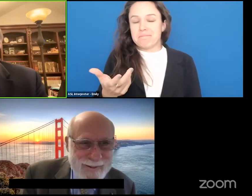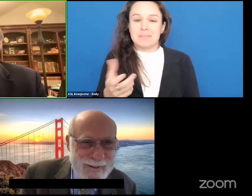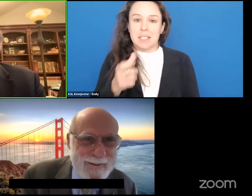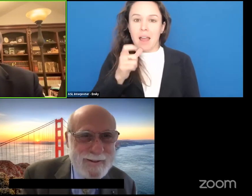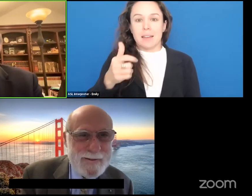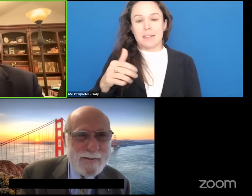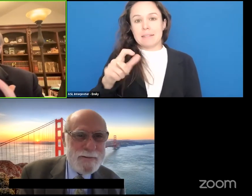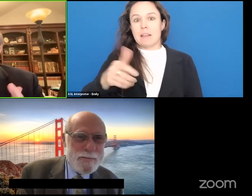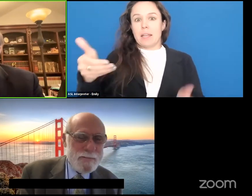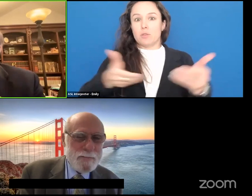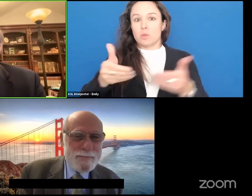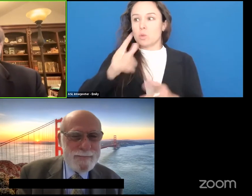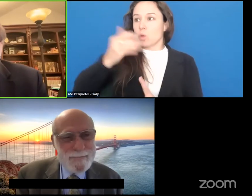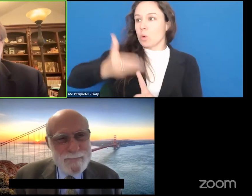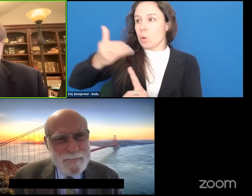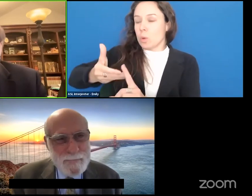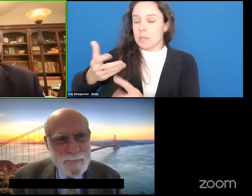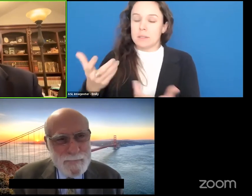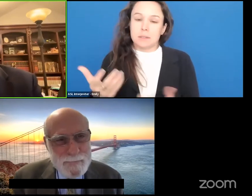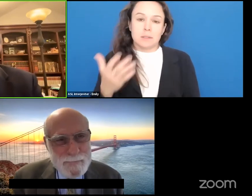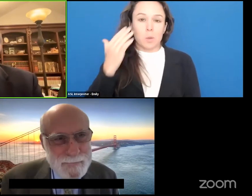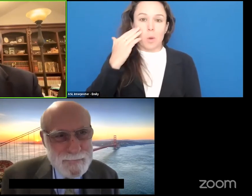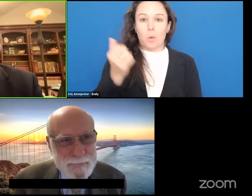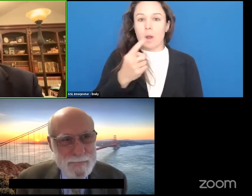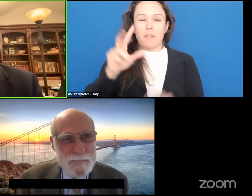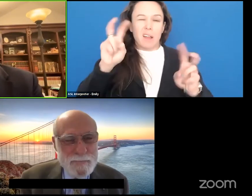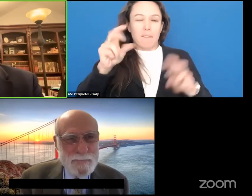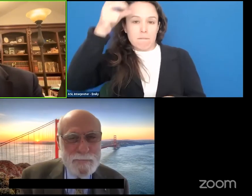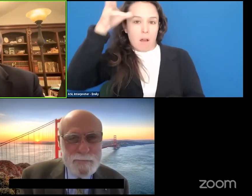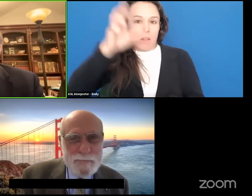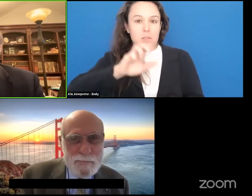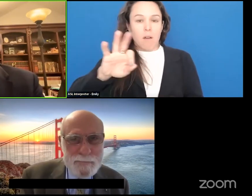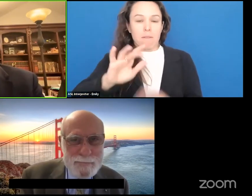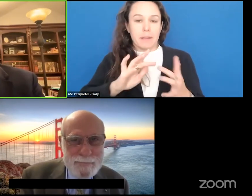I know I'm going to say it you --, known as one of the fathers of the internet and he